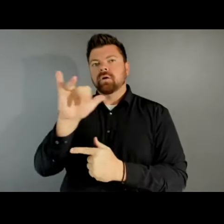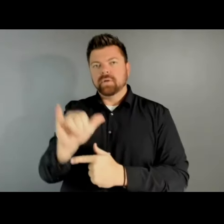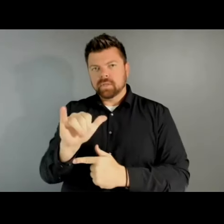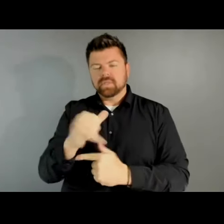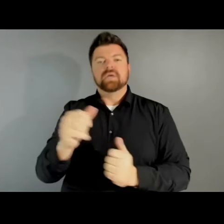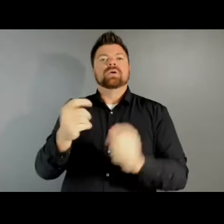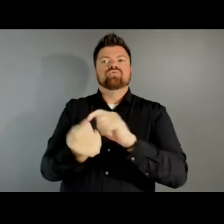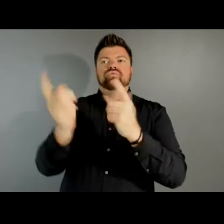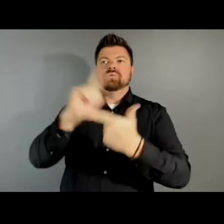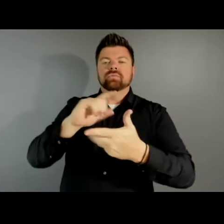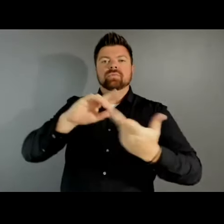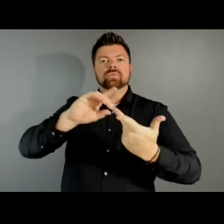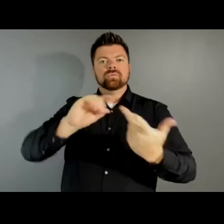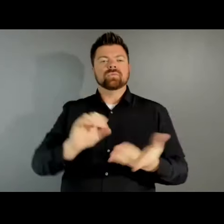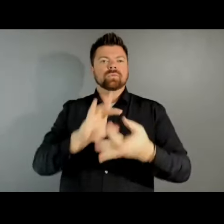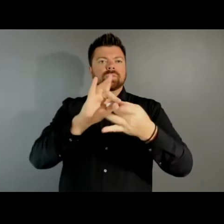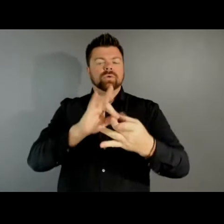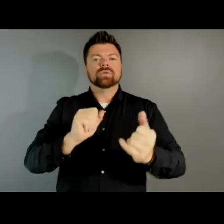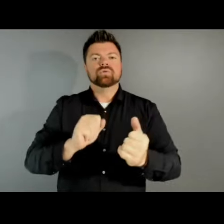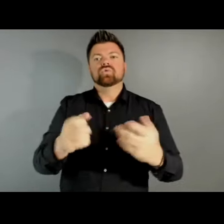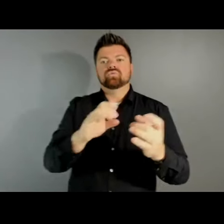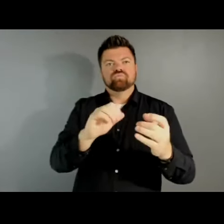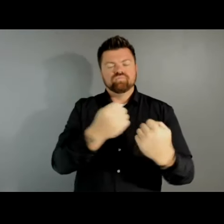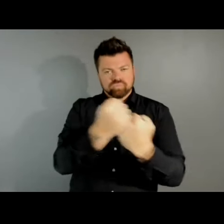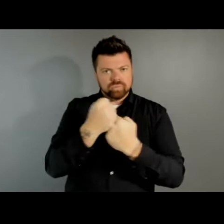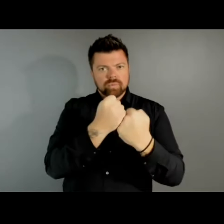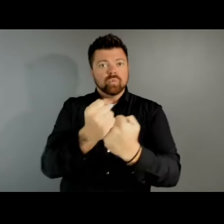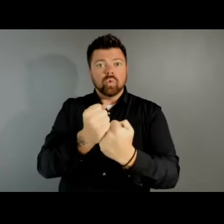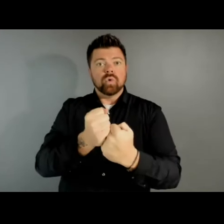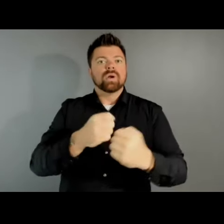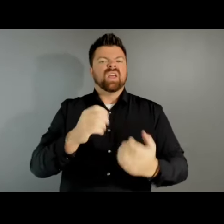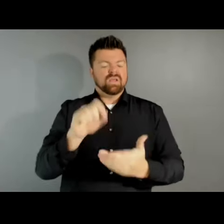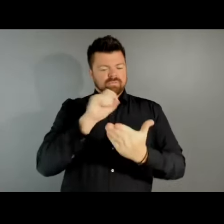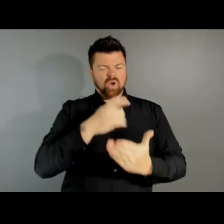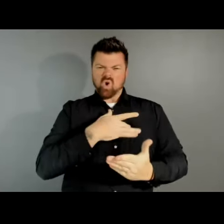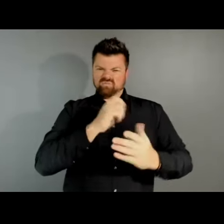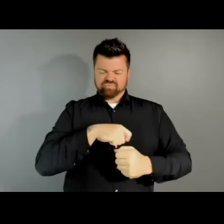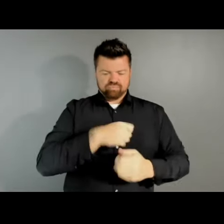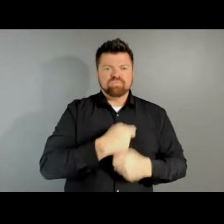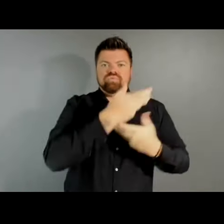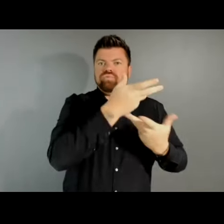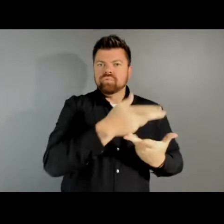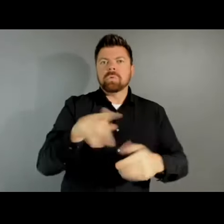Writing Fellowships. Fellowships in poetry enable recipients to set aside time for writing,